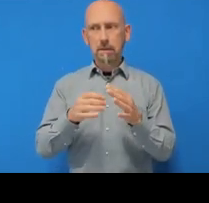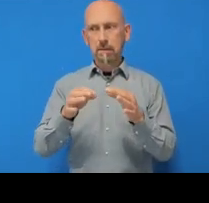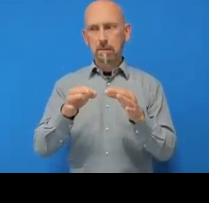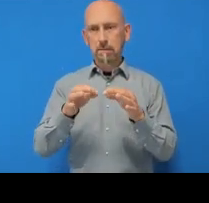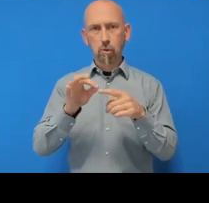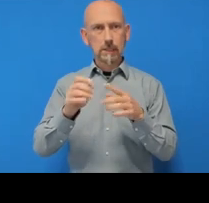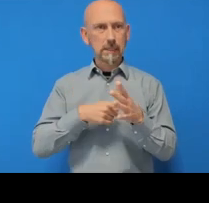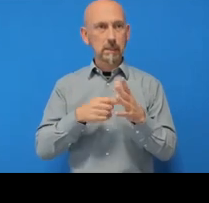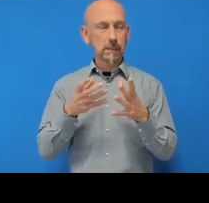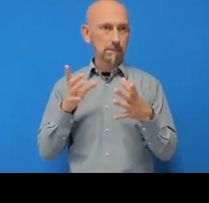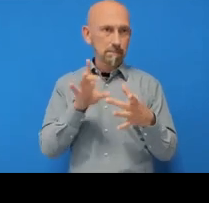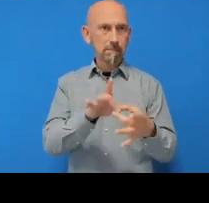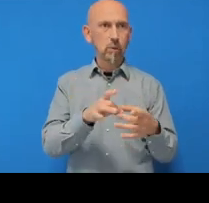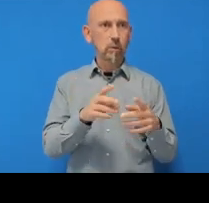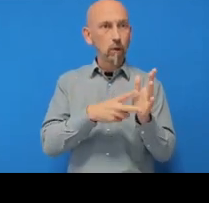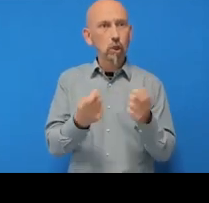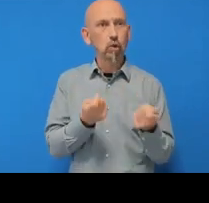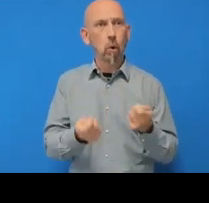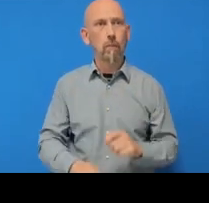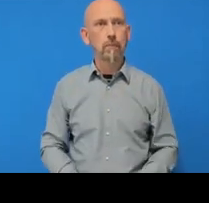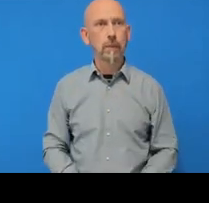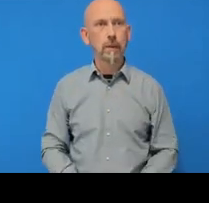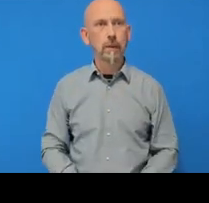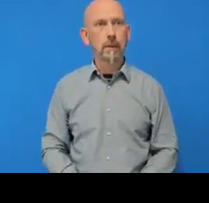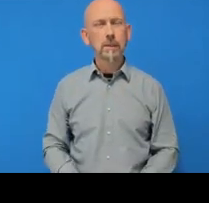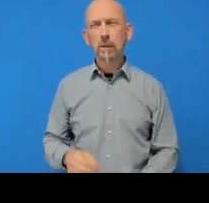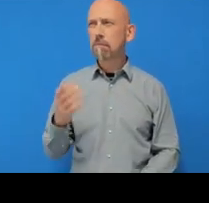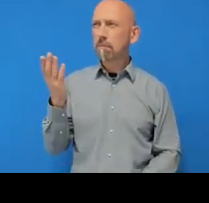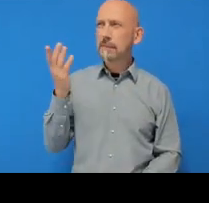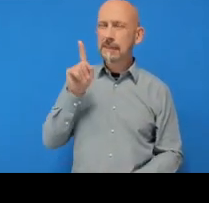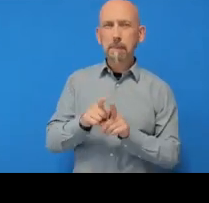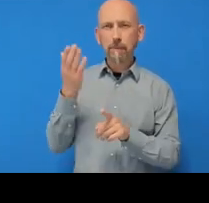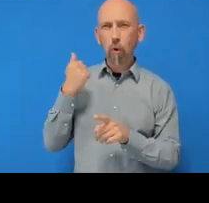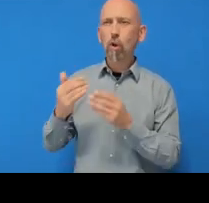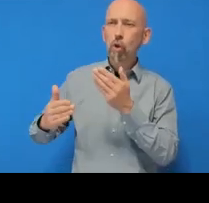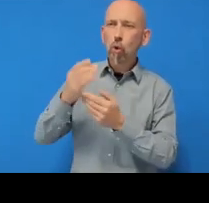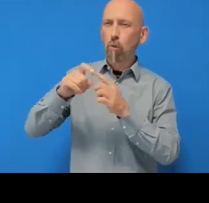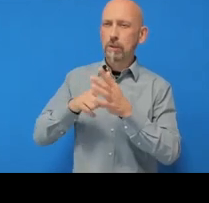So we go back to what I showed you before ‘File’ > ‘New Project’ and I’m going to start with the one at